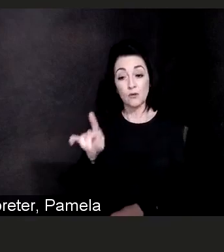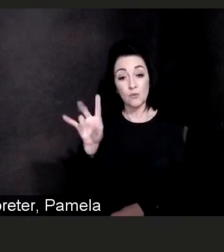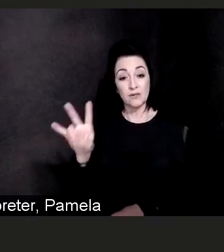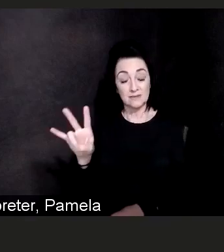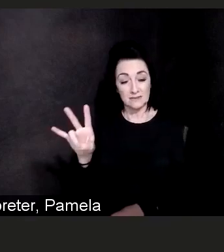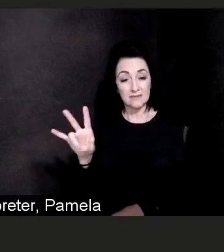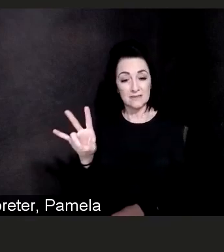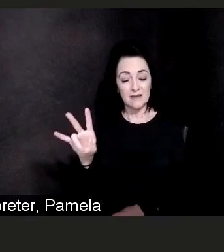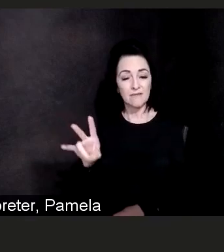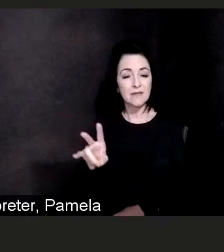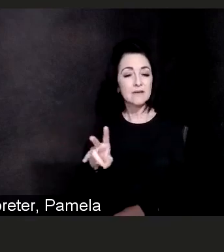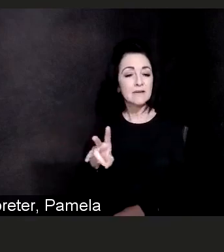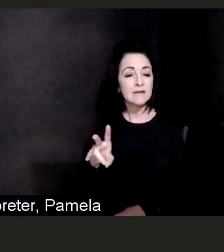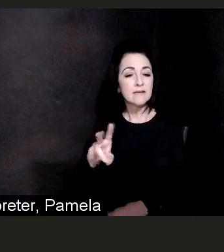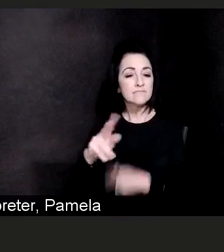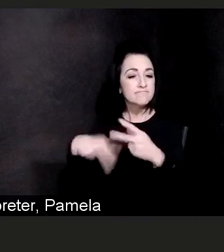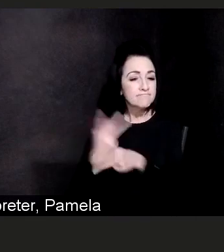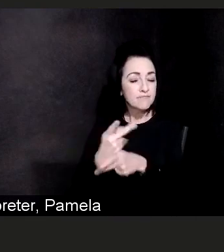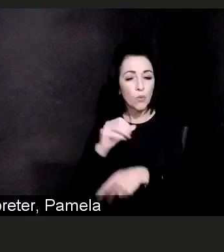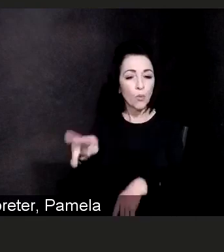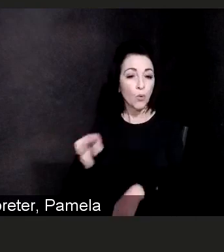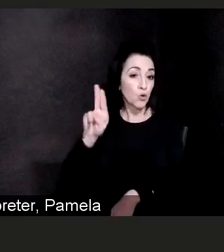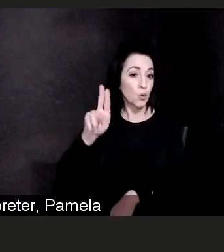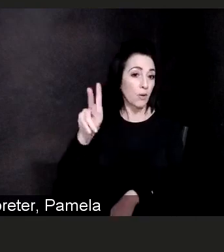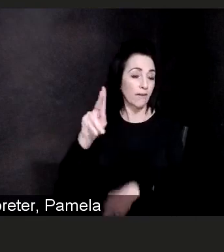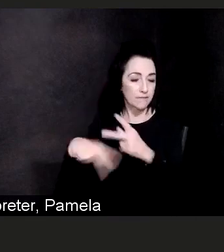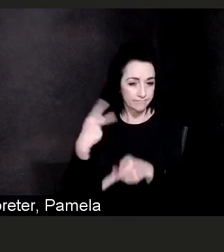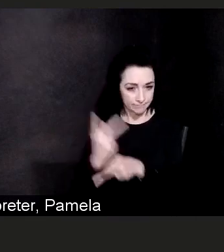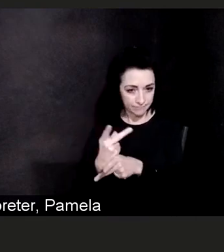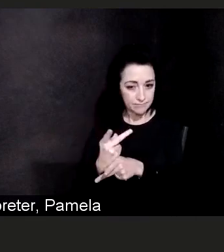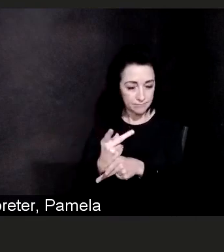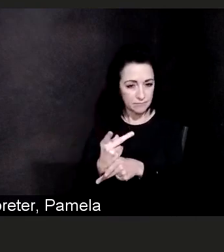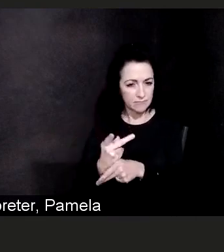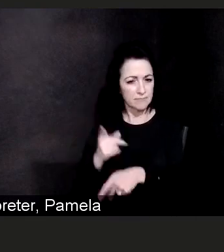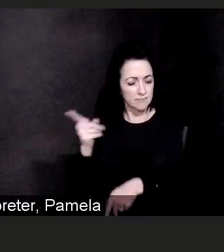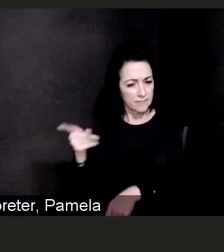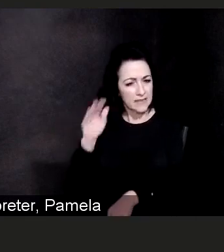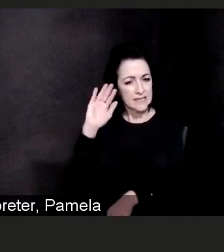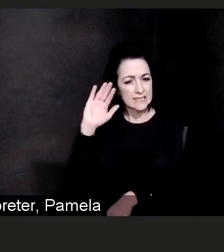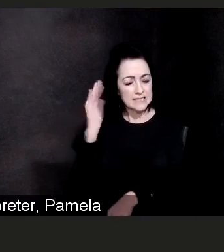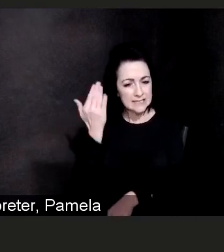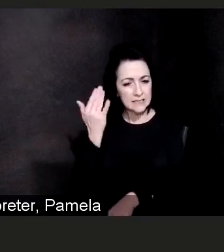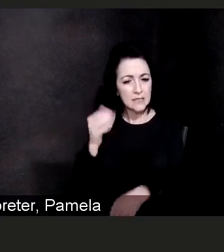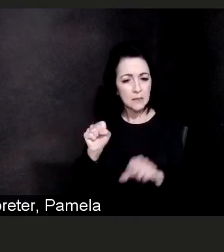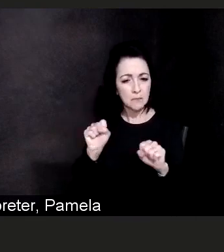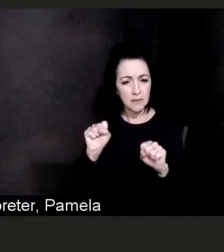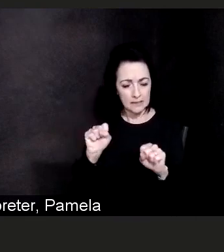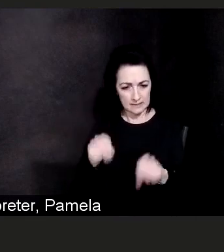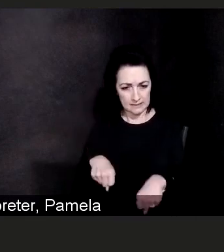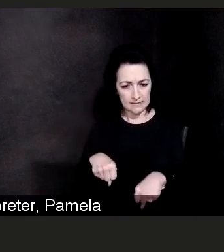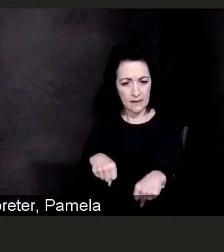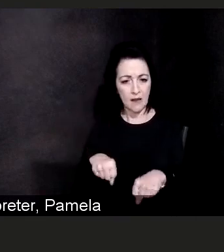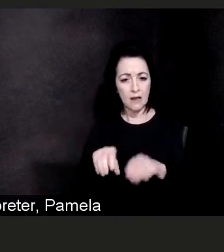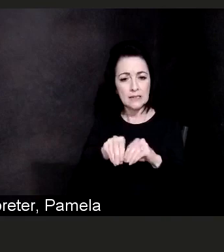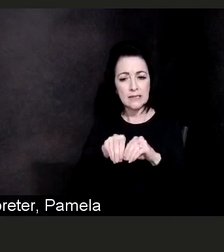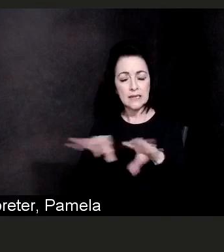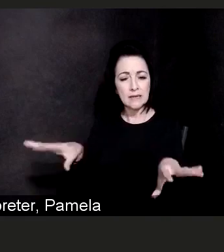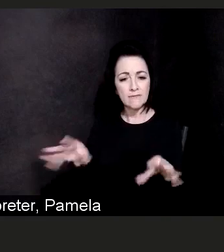is that it appears to be able to infect more people than the strain that we had several months ago